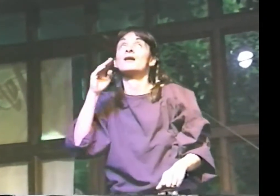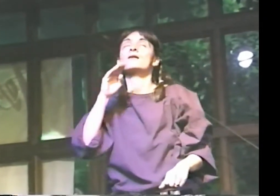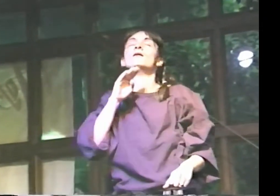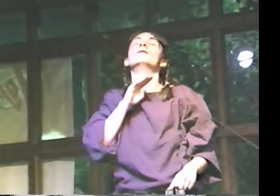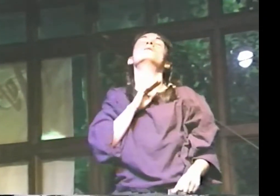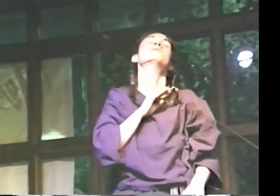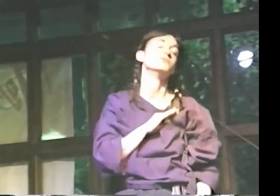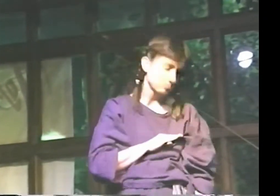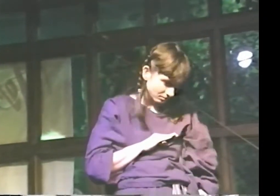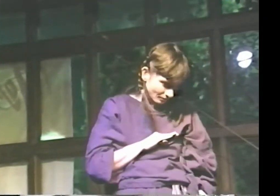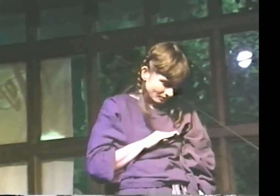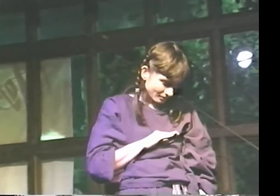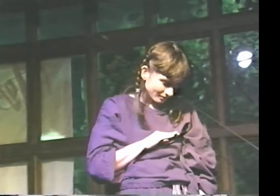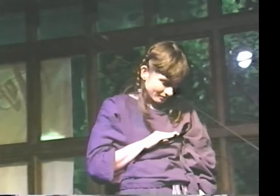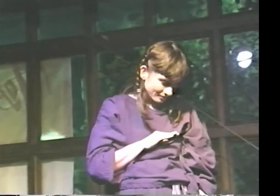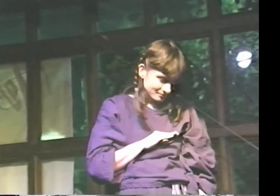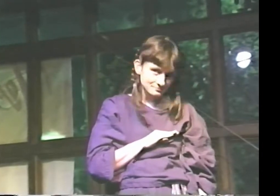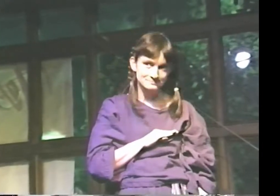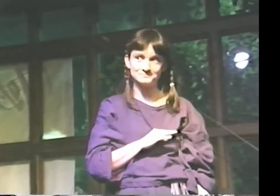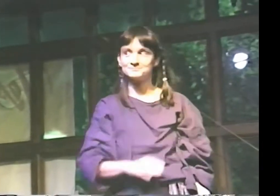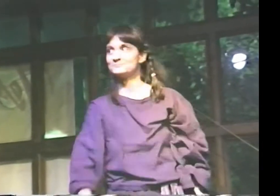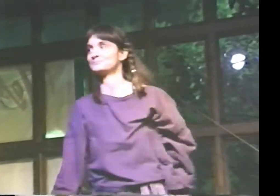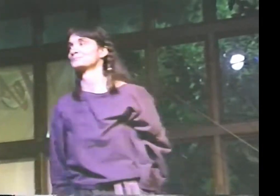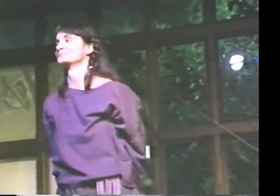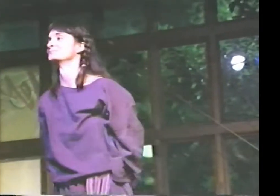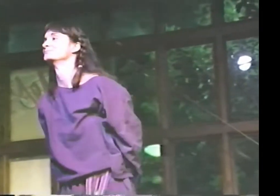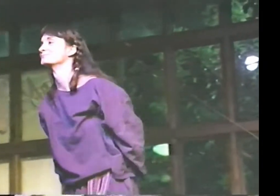AND I AM RELEASED.